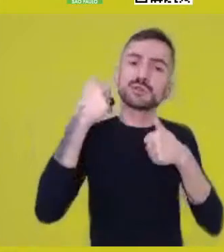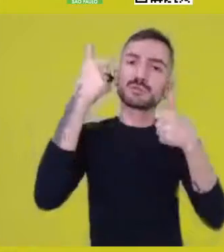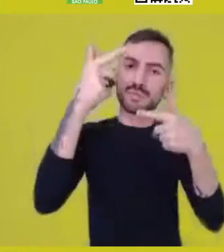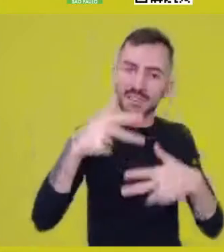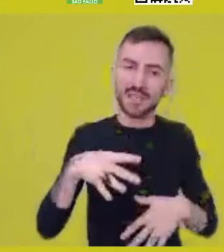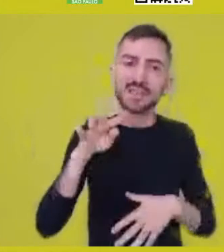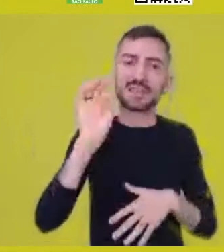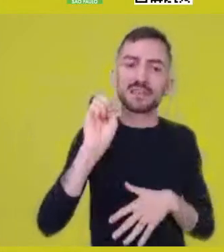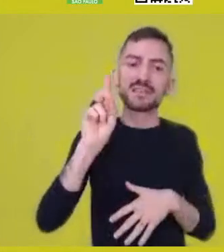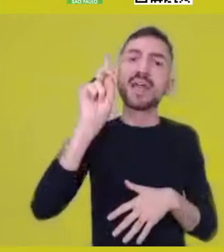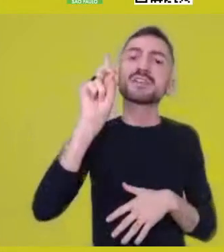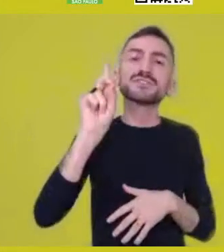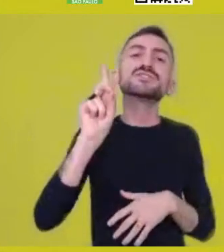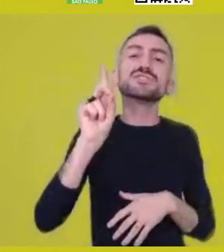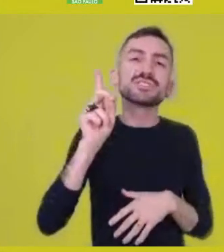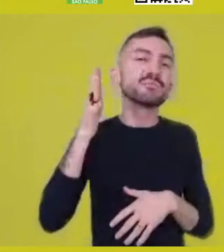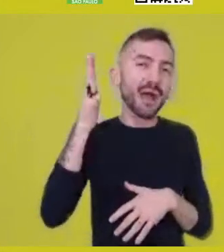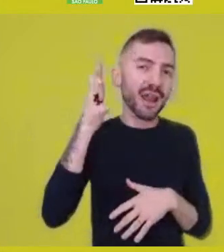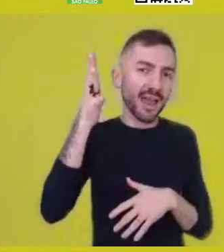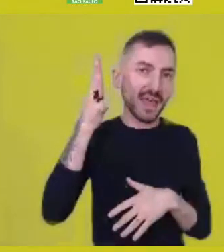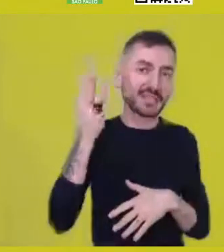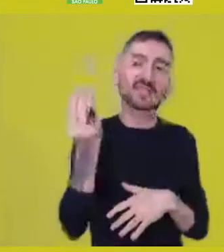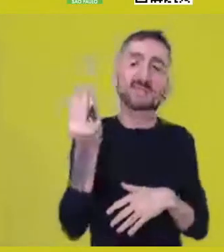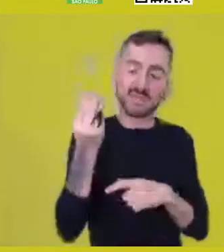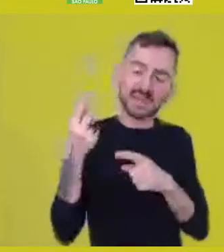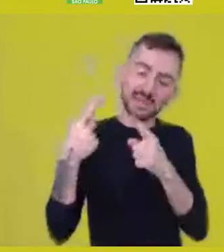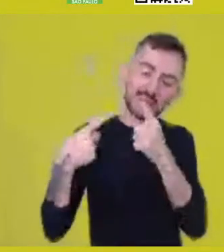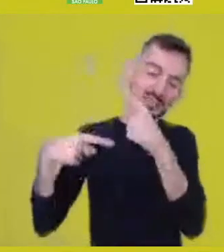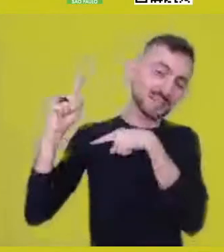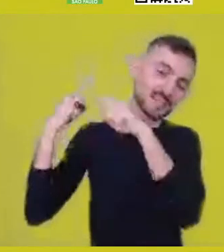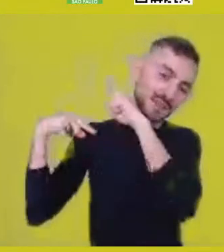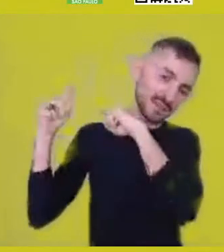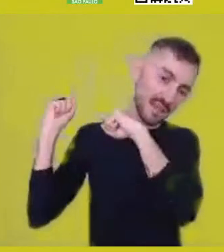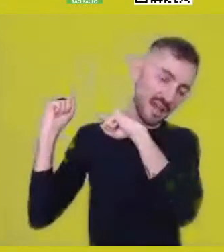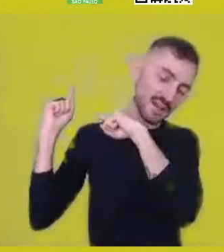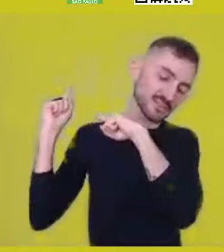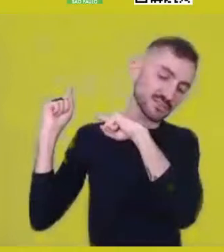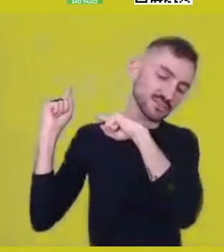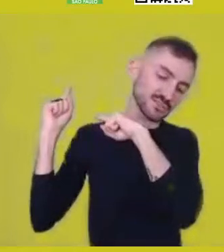So, retrieving your ancestry, if I was to say it within the Kemetic world,